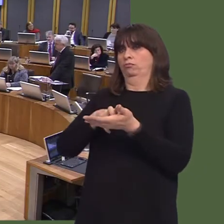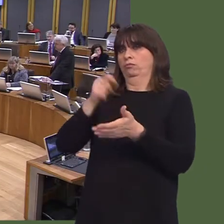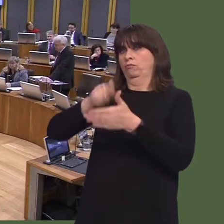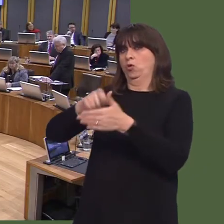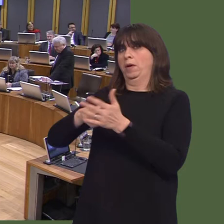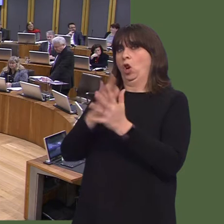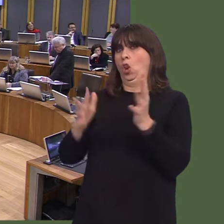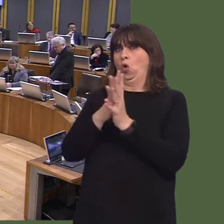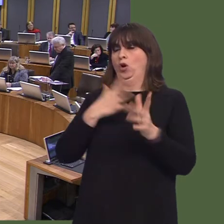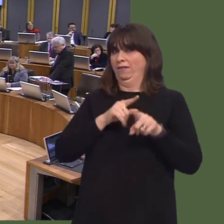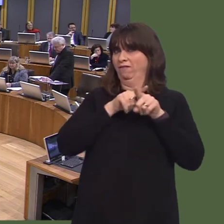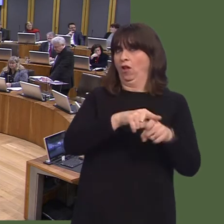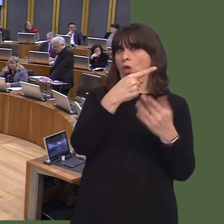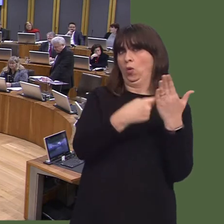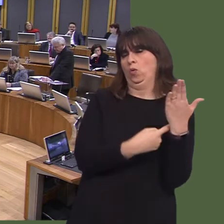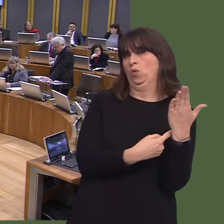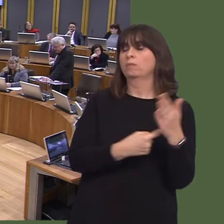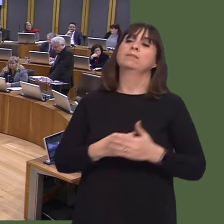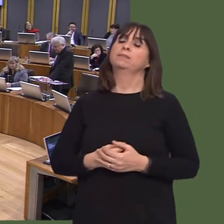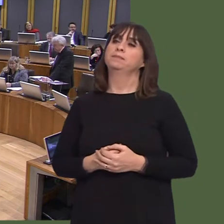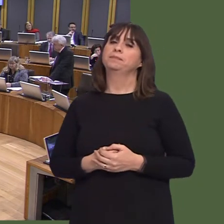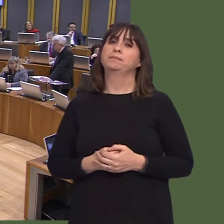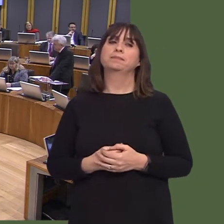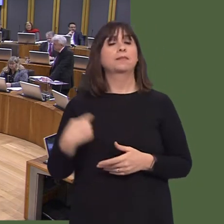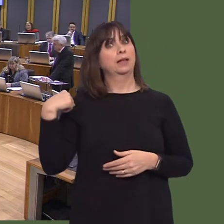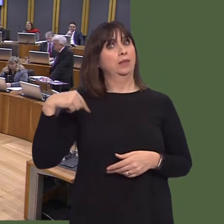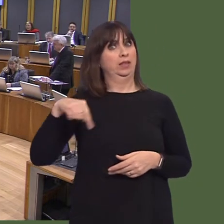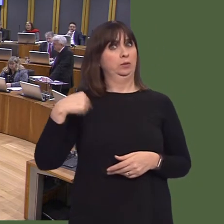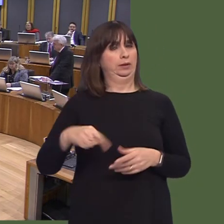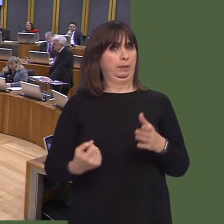Am I confident that what we're doing as a Government adaptsó.